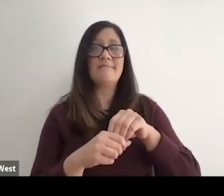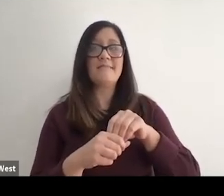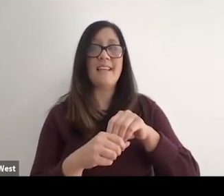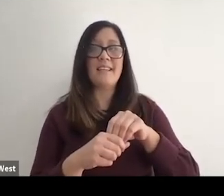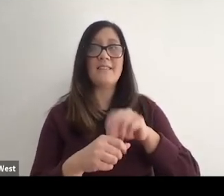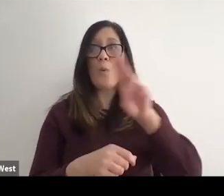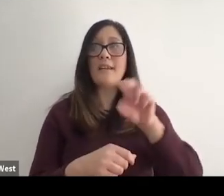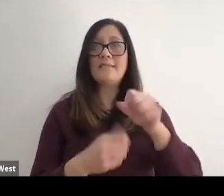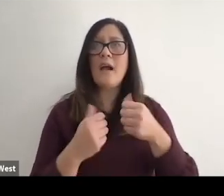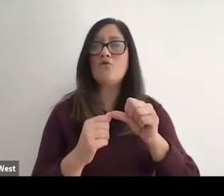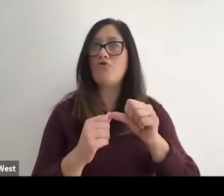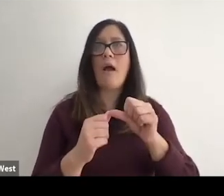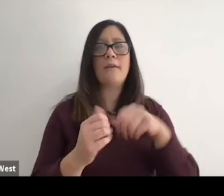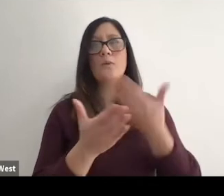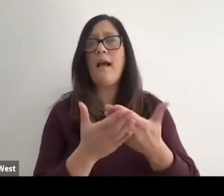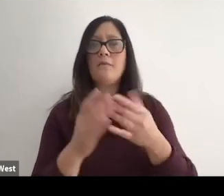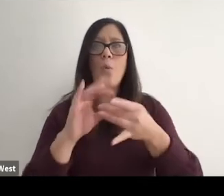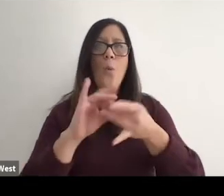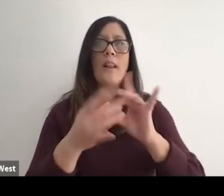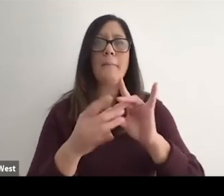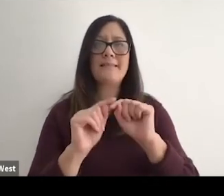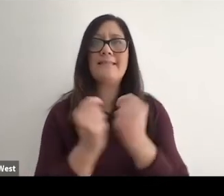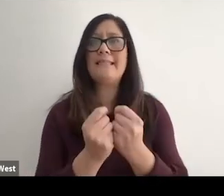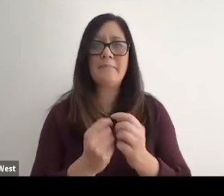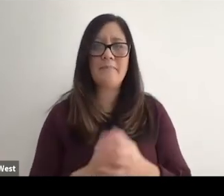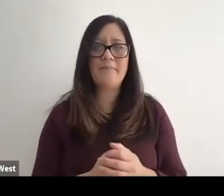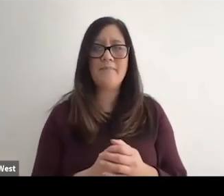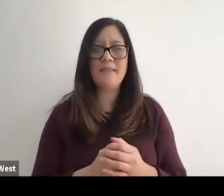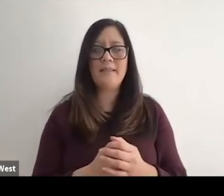I was trying to make the Olympic team was a person that was on had